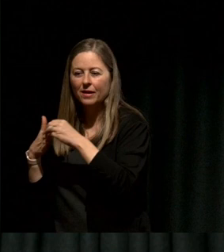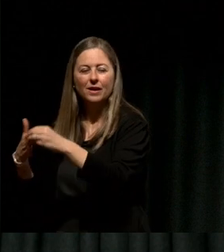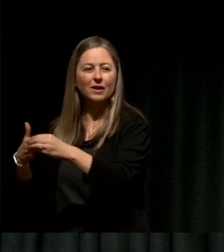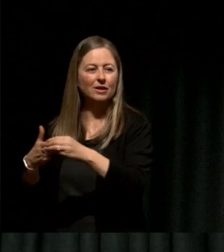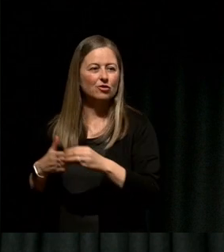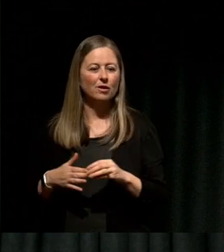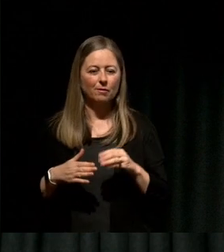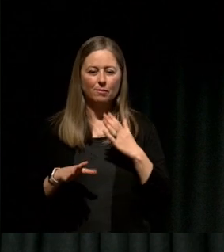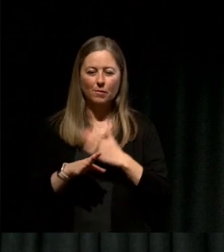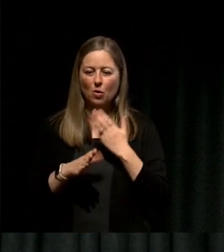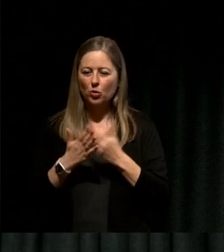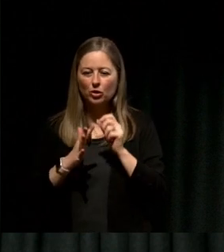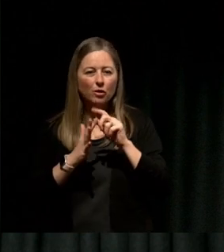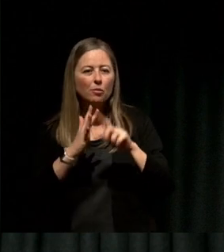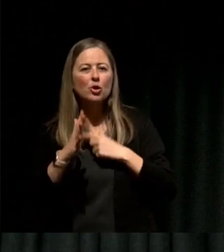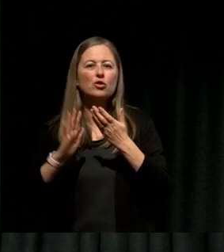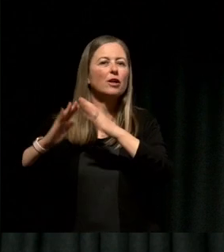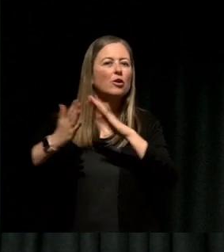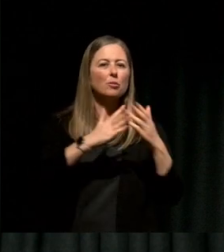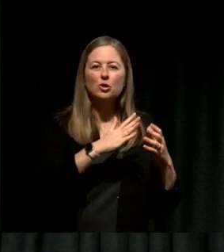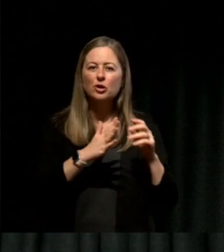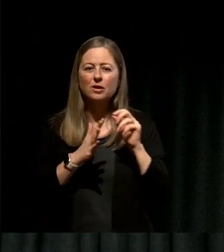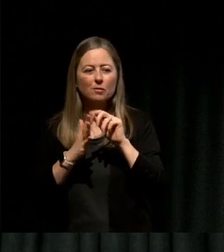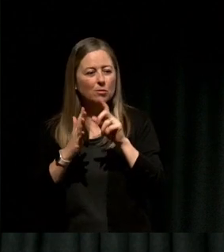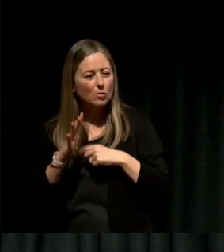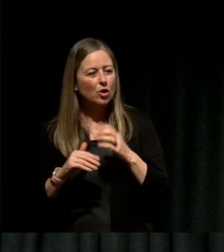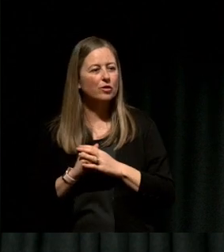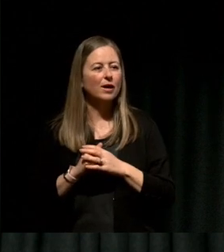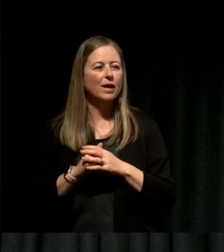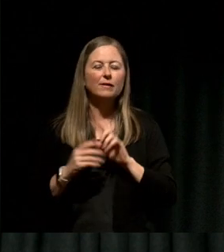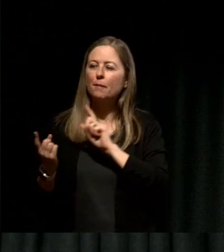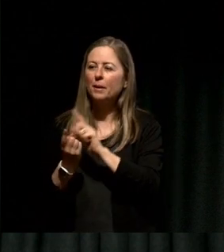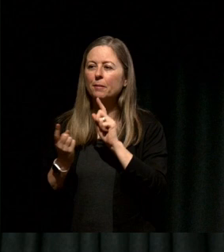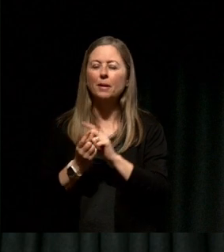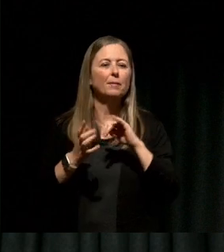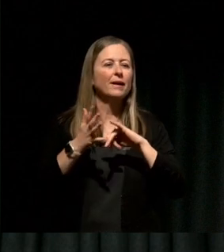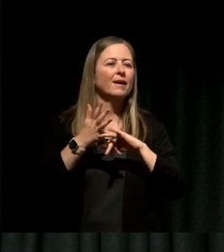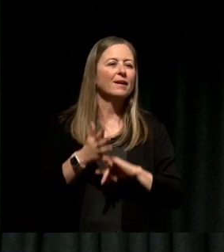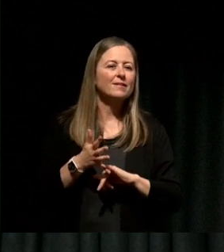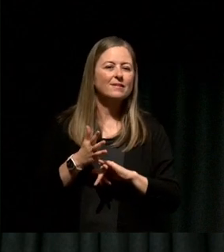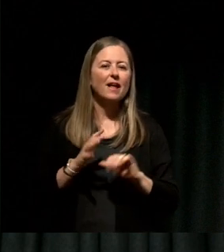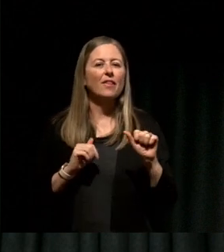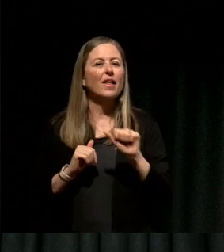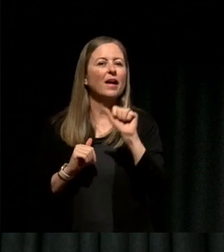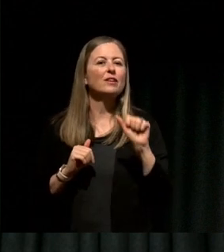that helped fund the community projects, I met a lot of South Asian people as our population swelled again in Victoria.